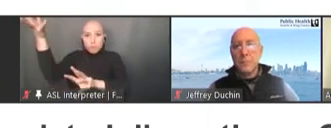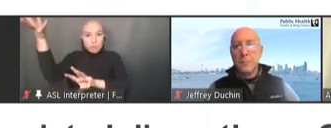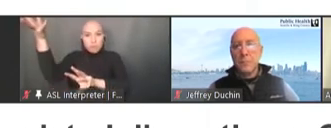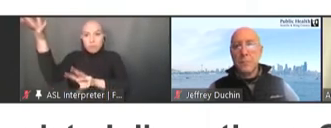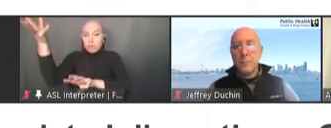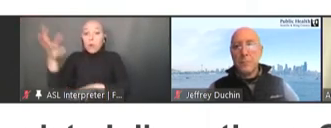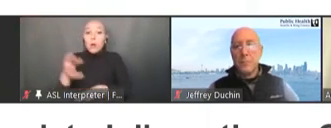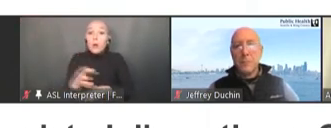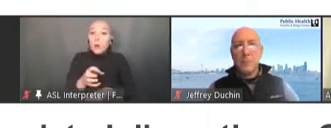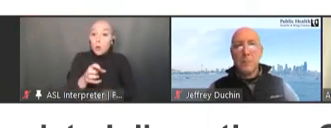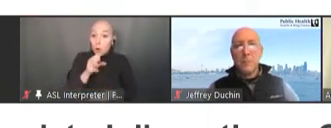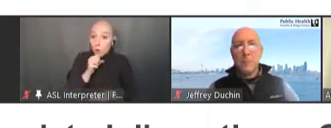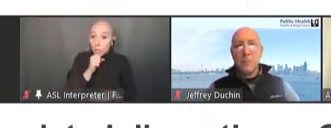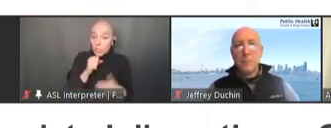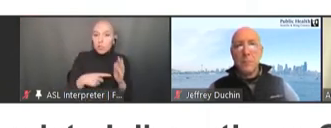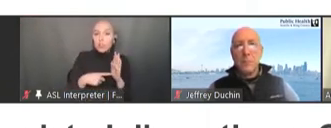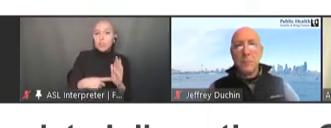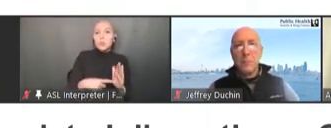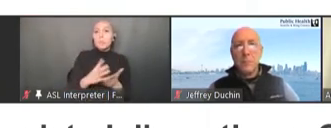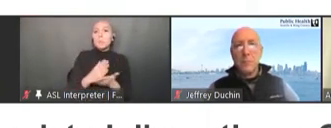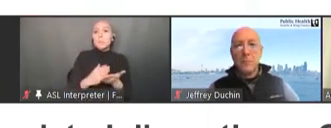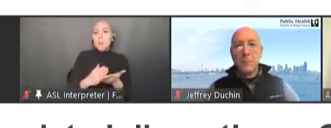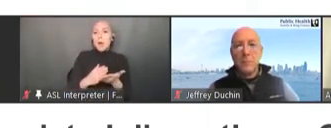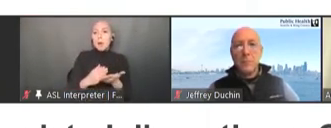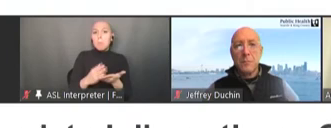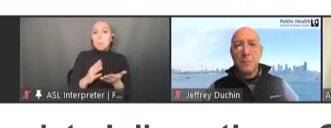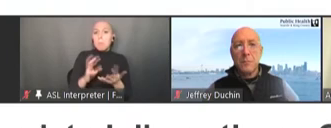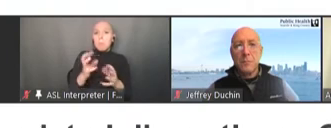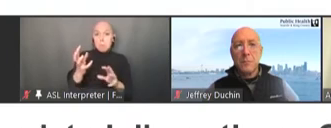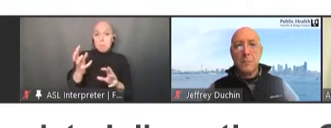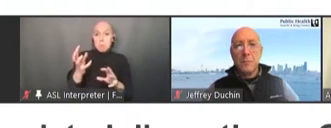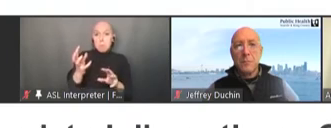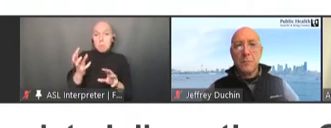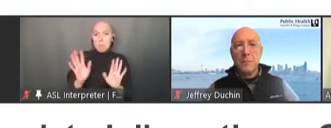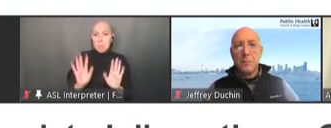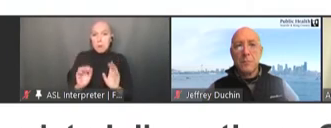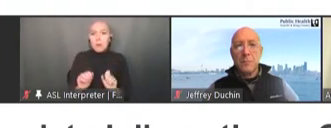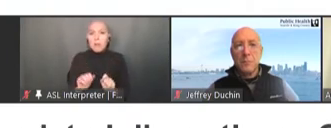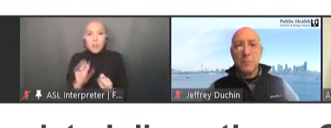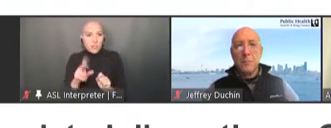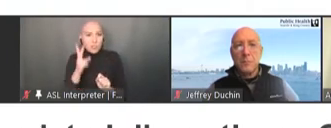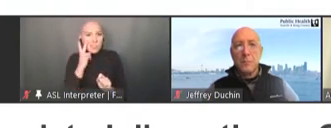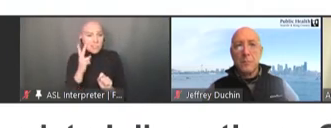of disruption, and you can see how widespread it is across the world. Next slide, please.